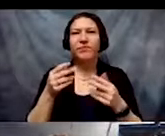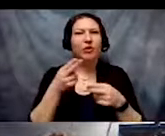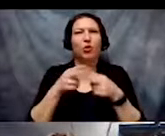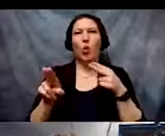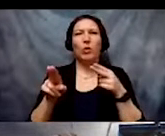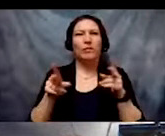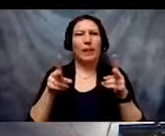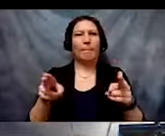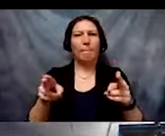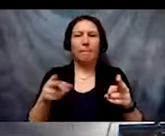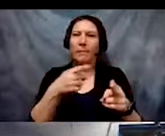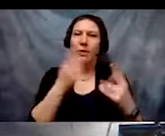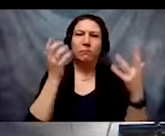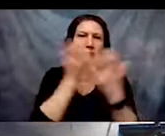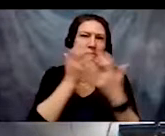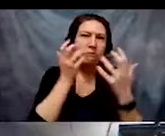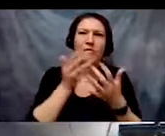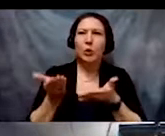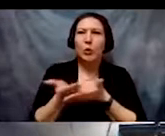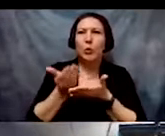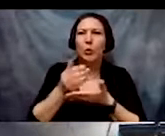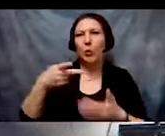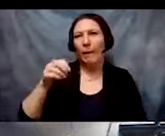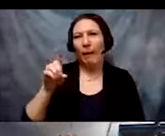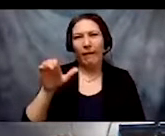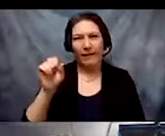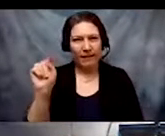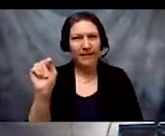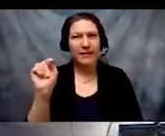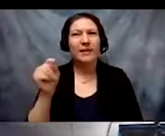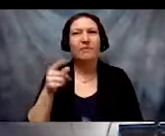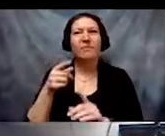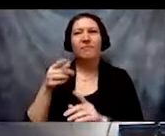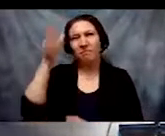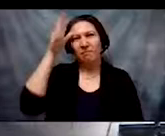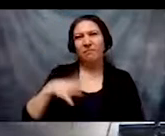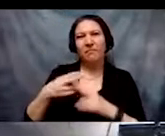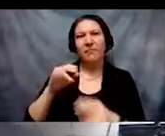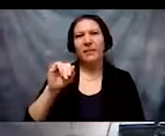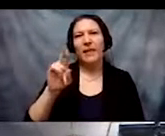an awesome new podcast from Ibram X. Kendi.